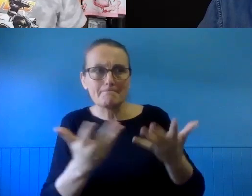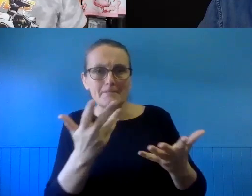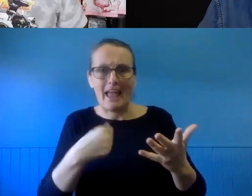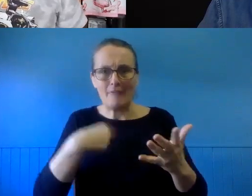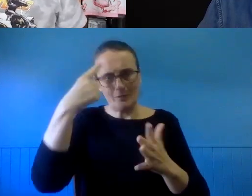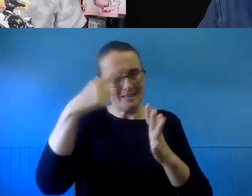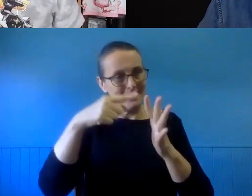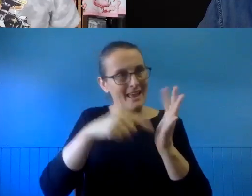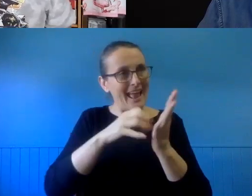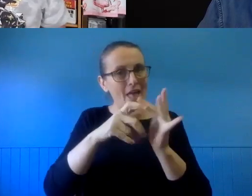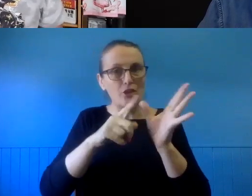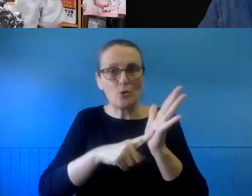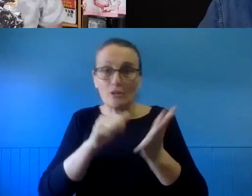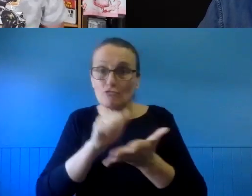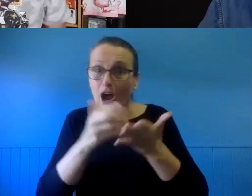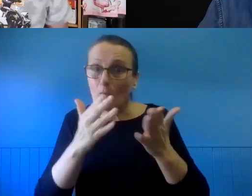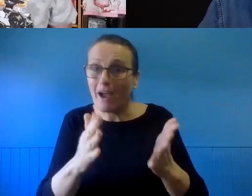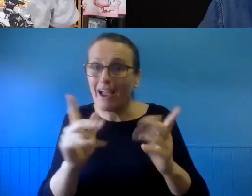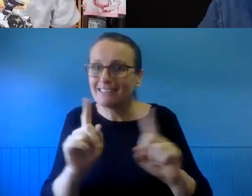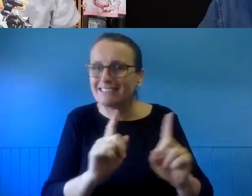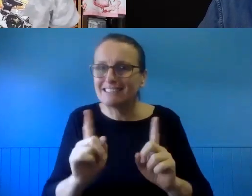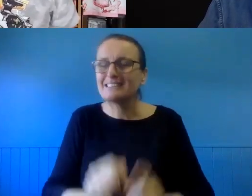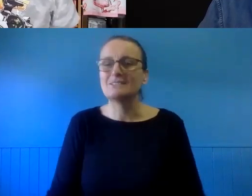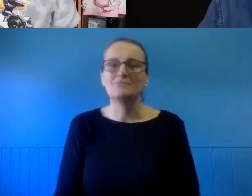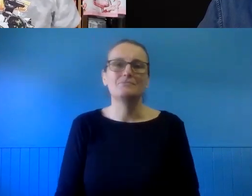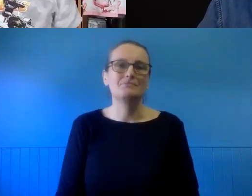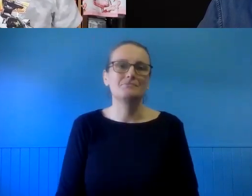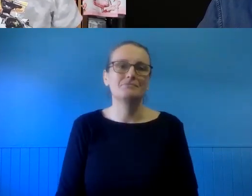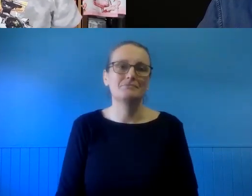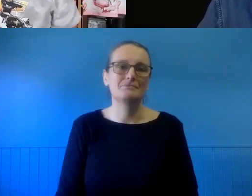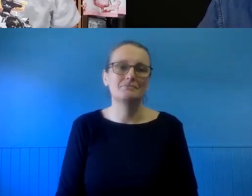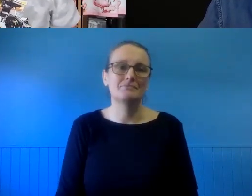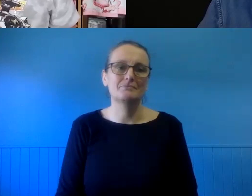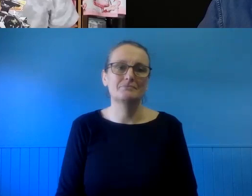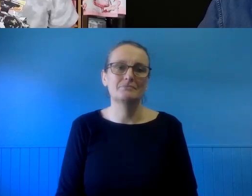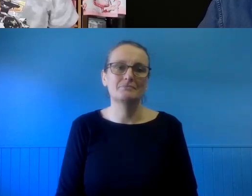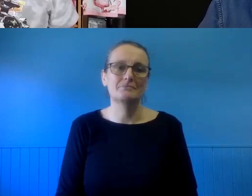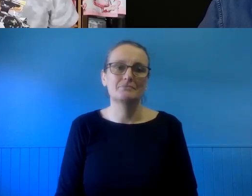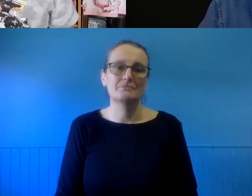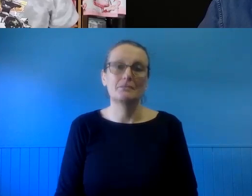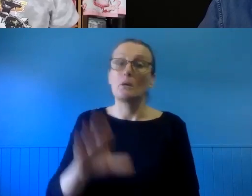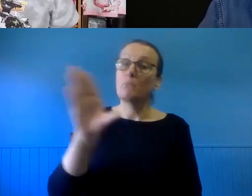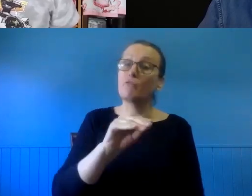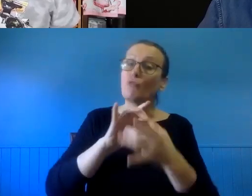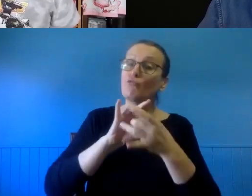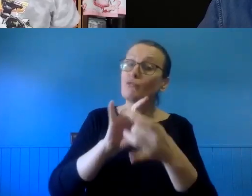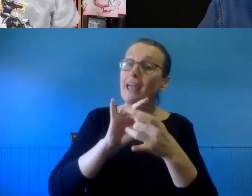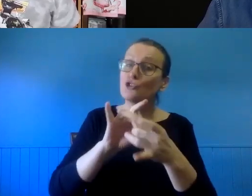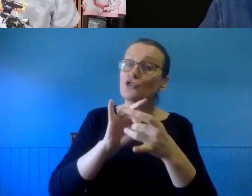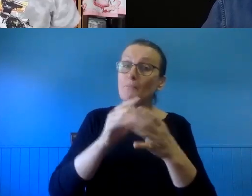photographing those kinds of situations. But also generally, just from a relationship management point of view. Model clearances can be a